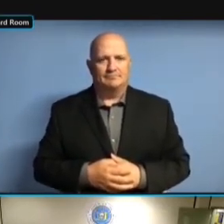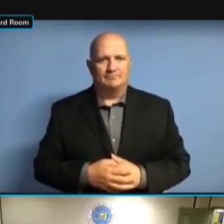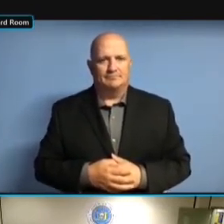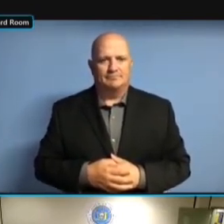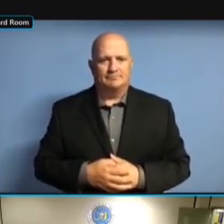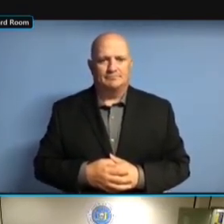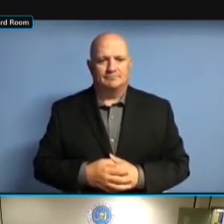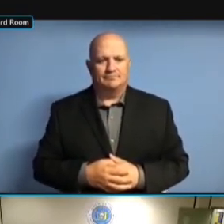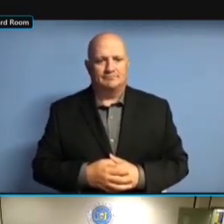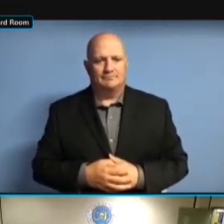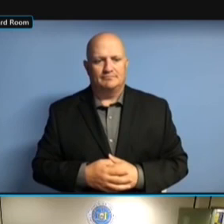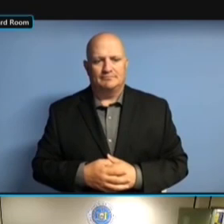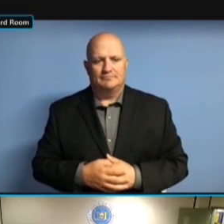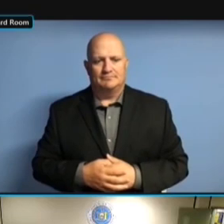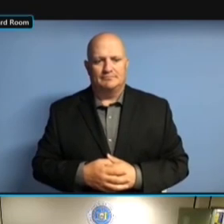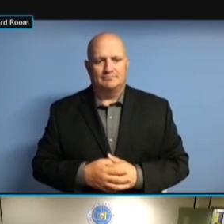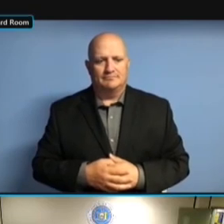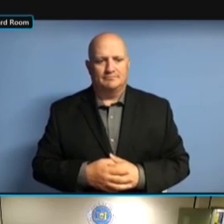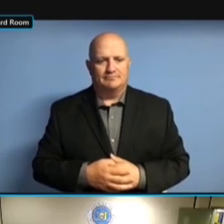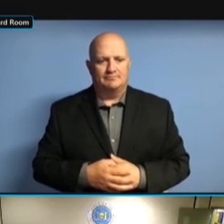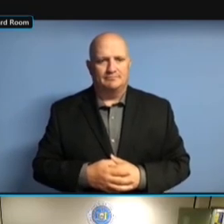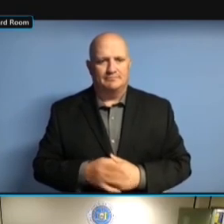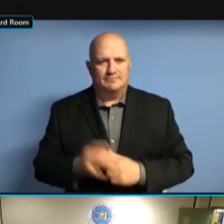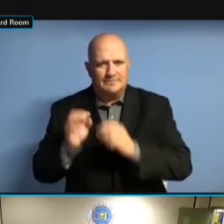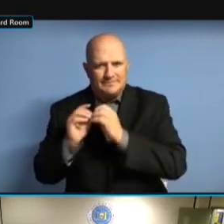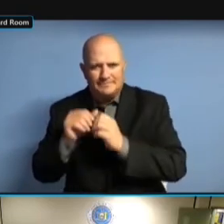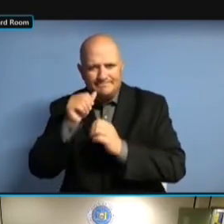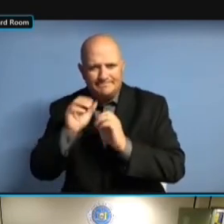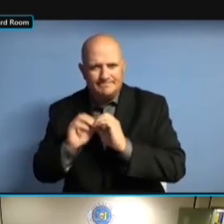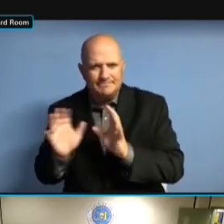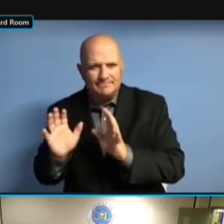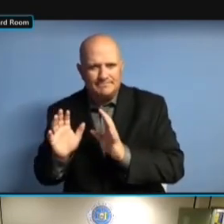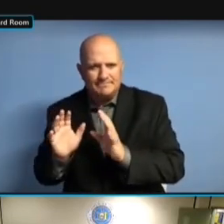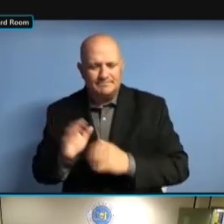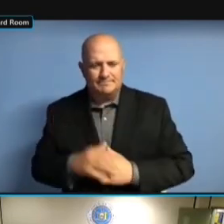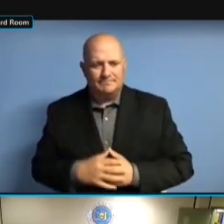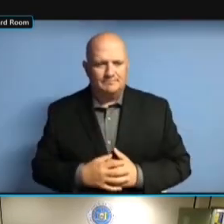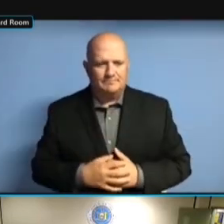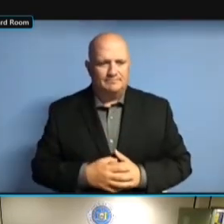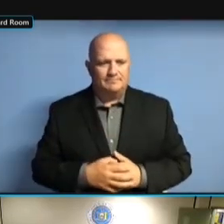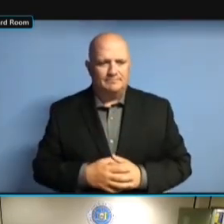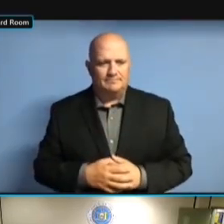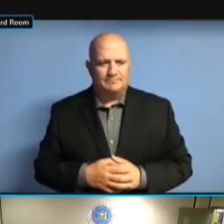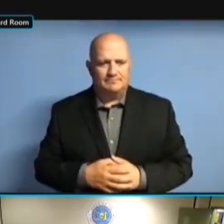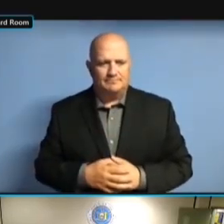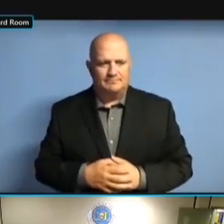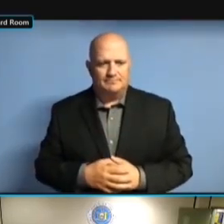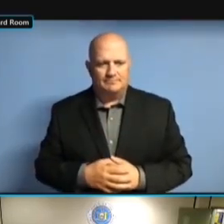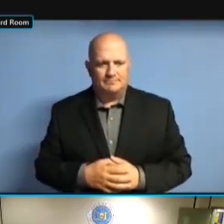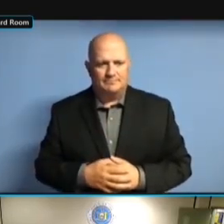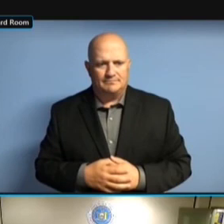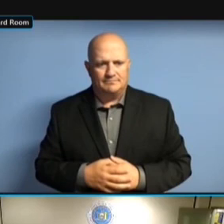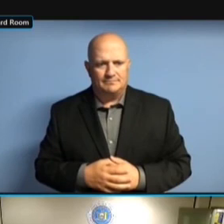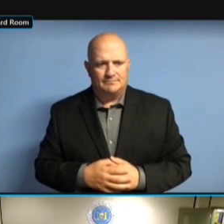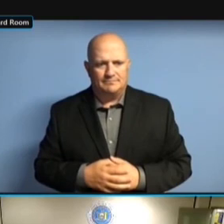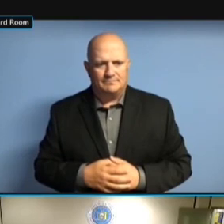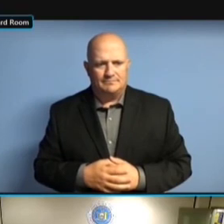YES. AND YES. AND AGAIN, YES. AND AGAIN, THAT'S YES. AND AGAIN, THAT'S WHAT YES. AND AGAIN, THAT'S WHAT I YES. AND AGAIN, THAT'S WHAT I MEAN YES. AND AGAIN, THAT'S WHAT I MEAN IN AND AGAIN, THAT'S WHAT I MEAN IN AND AGAIN, THAT'S WHAT I MEAN IN TERMS AND AGAIN, THAT'S WHAT I MEAN IN TERMS OF AND AGAIN, THAT'S WHAT I MEAN IN TERMS OF A AND AGAIN, THAT'S WHAT I MEAN IN TERMS OF A LOT AND AGAIN, THAT'S WHAT I MEAN IN TERMS OF A LOT OF AND AGAIN, THAT'S WHAT I MEAN IN TERMS OF A LOT OF THESE TERMS OF A LOT OF THESE TERMS OF A LOT OF THESE COMMITTEES TERMS OF A LOT OF THESE COMMITTEES WHERE TERMS OF A LOT OF THESE COMMITTEES WHERE YOU TERMS OF A LOT OF THESE COMMITTEES WHERE YOU HAVE TERMS OF A LOT OF THESE COMMITTEES WHERE YOU HAVE PEOPLE COMMITTEES WHERE YOU HAVE PEOPLE COMMITTEES WHERE YOU HAVE PEOPLE WHO COMMITTEES WHERE YOU HAVE PEOPLE WHO ARE COMMITTEES WHERE YOU HAVE PEOPLE WHO ARE DECEASED COMMITTEES WHERE YOU HAVE PEOPLE WHO ARE DECEASED AND COMMITTEES WHERE YOU HAVE PEOPLE WHO ARE DECEASED AND FOR WHO ARE DECEASED AND FOR WHO ARE DECEASED AND FOR WHATEVER